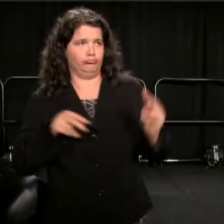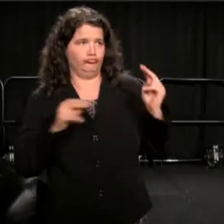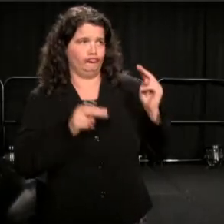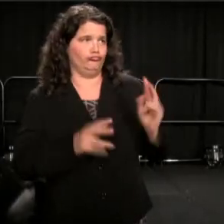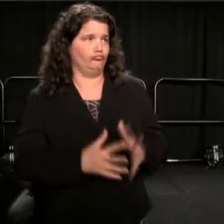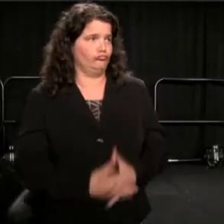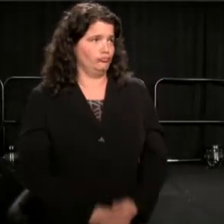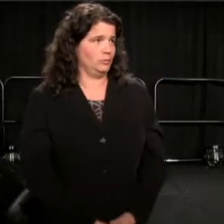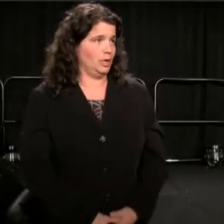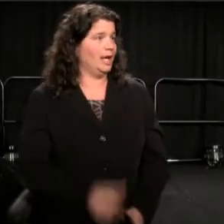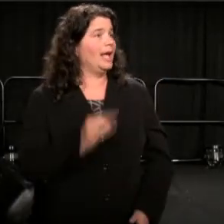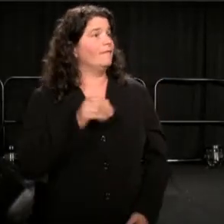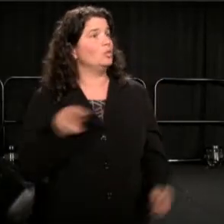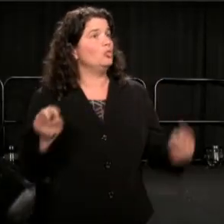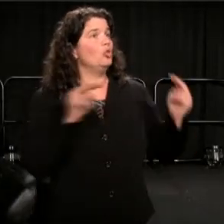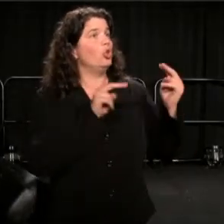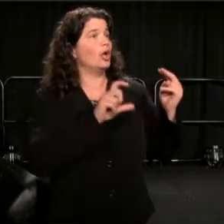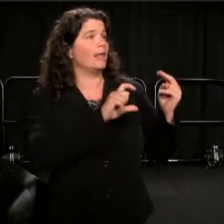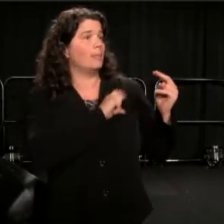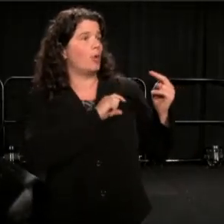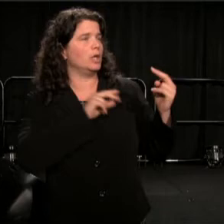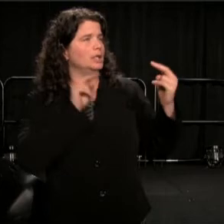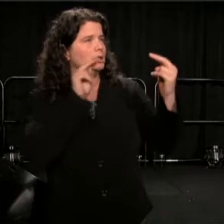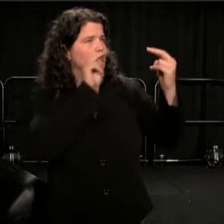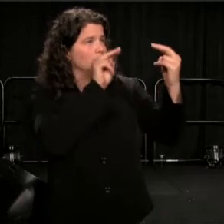because if you look at the police so hard or so straight;